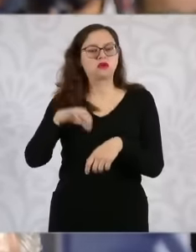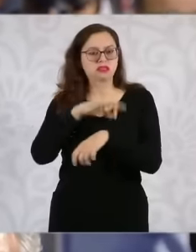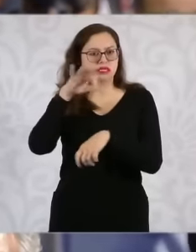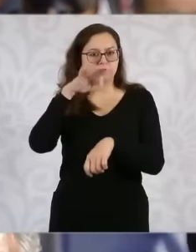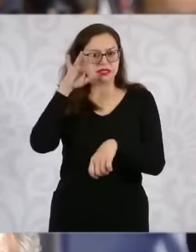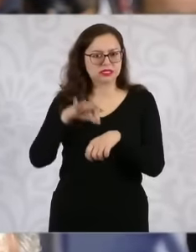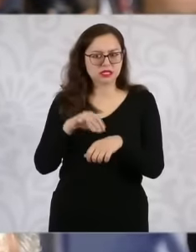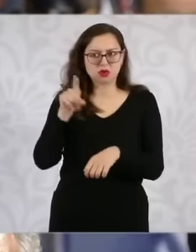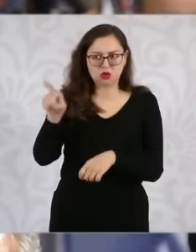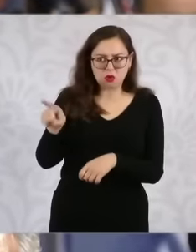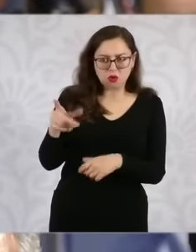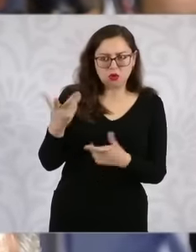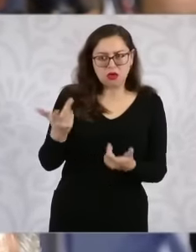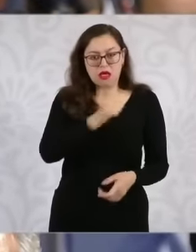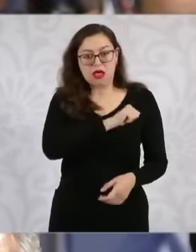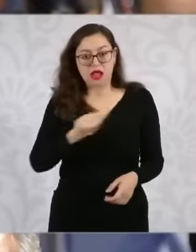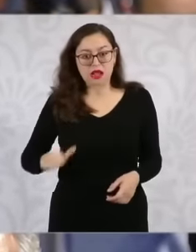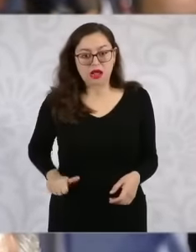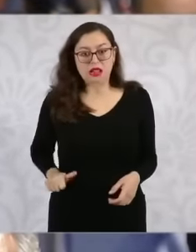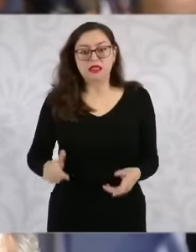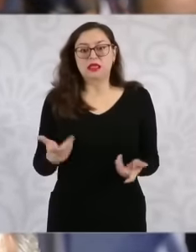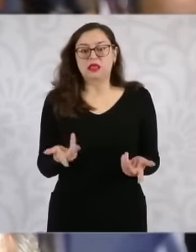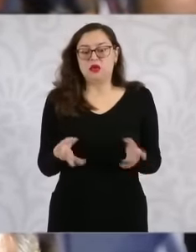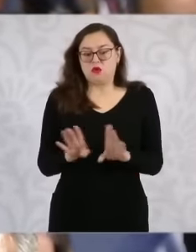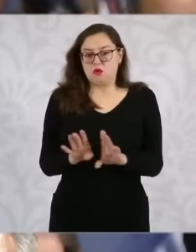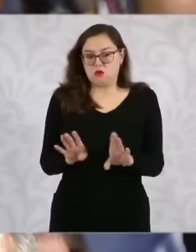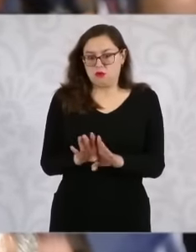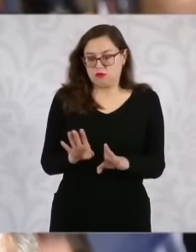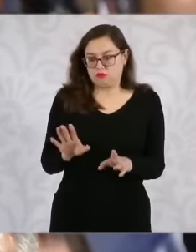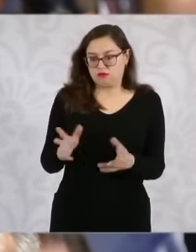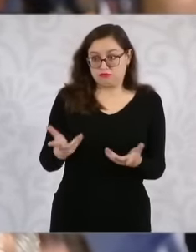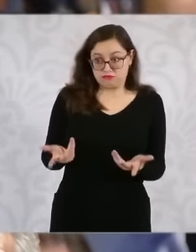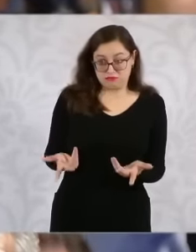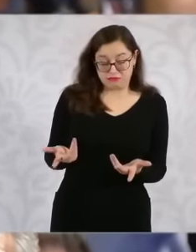intelligence and coordination tasks that Secretary Harfuch was talking about a moment ago also